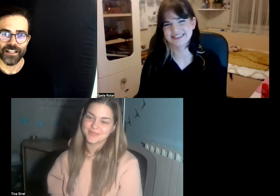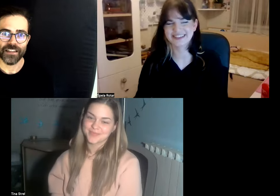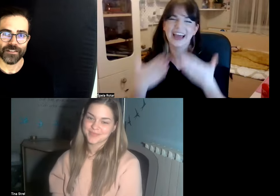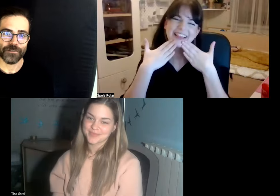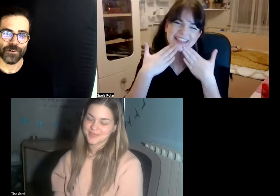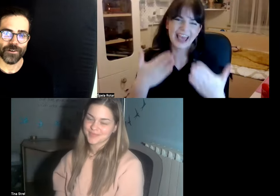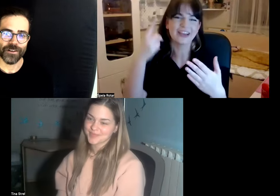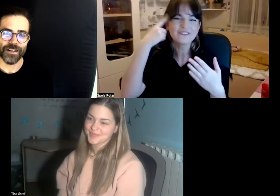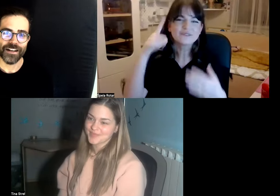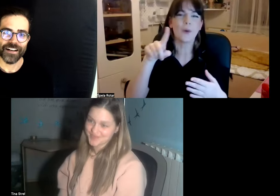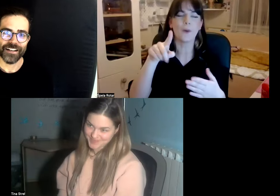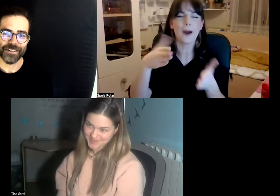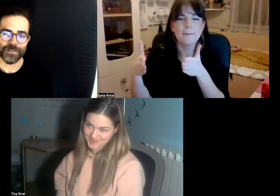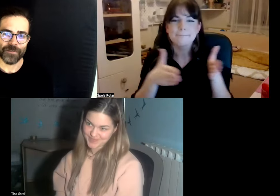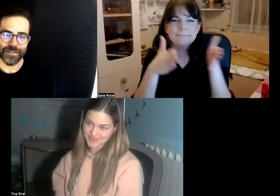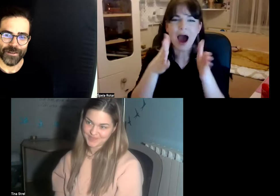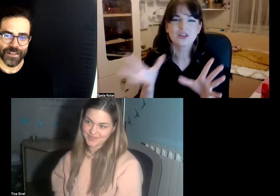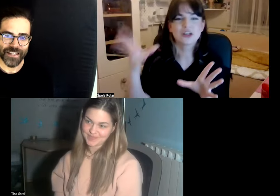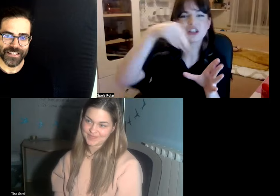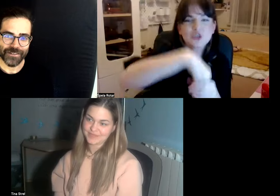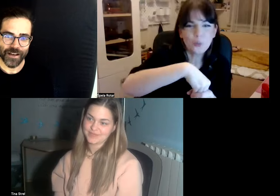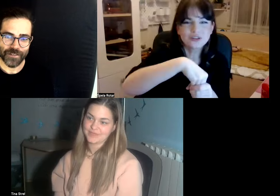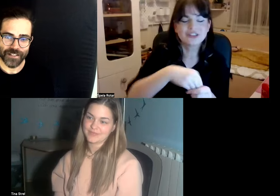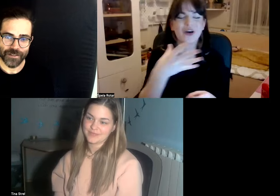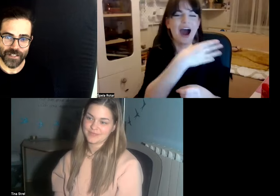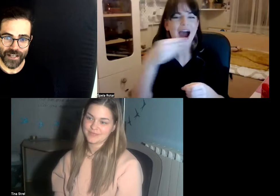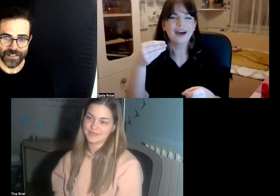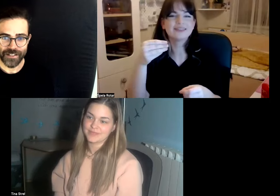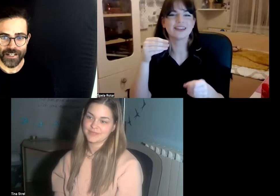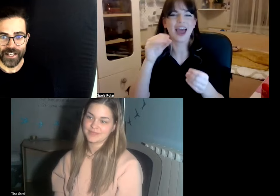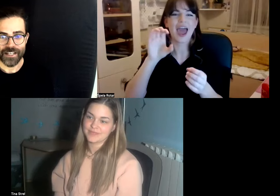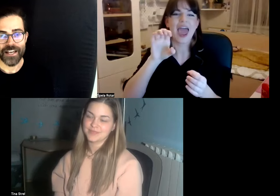thanks for telling me to do this to have this conversation